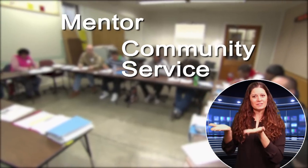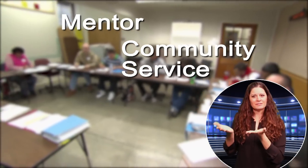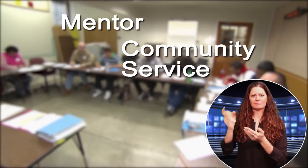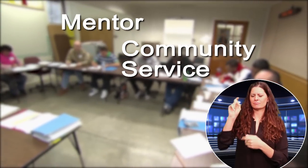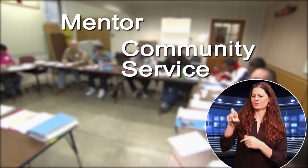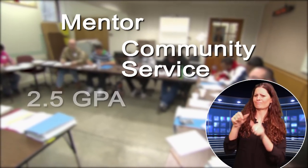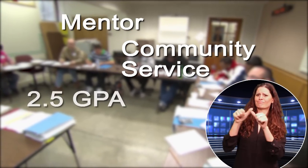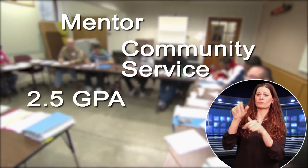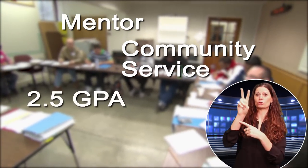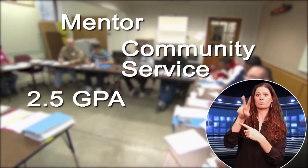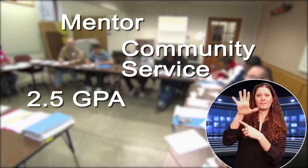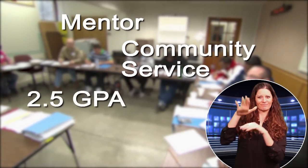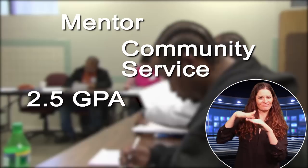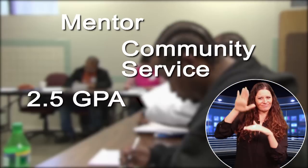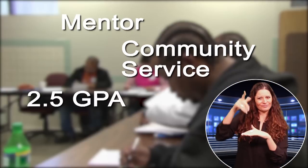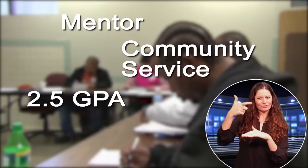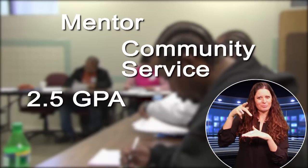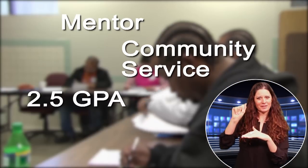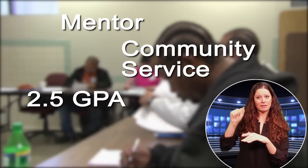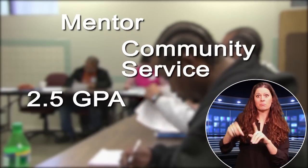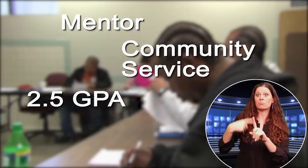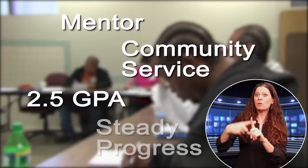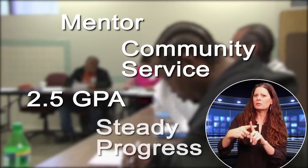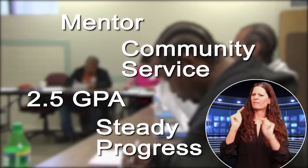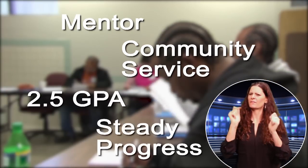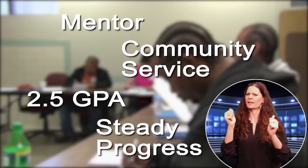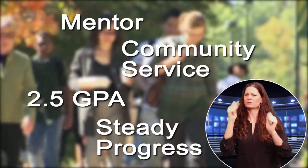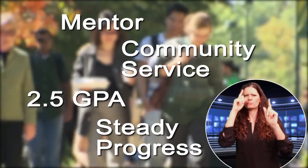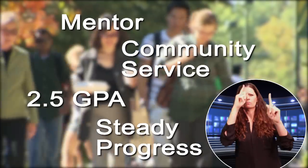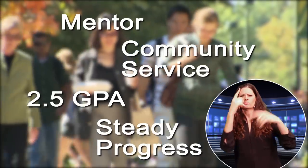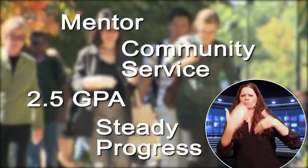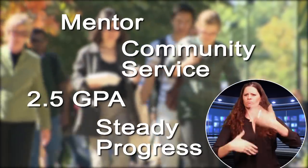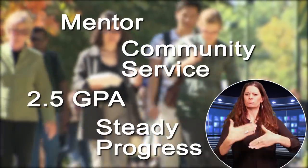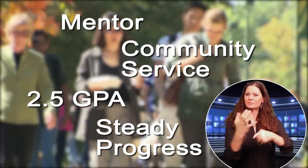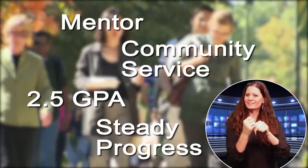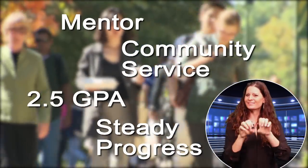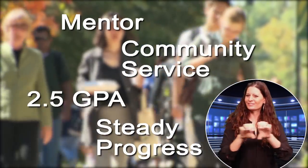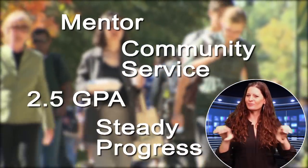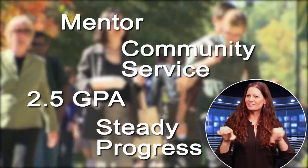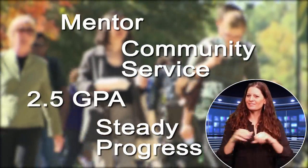maintain a 2.5GPA and make steady progress towards their degree.